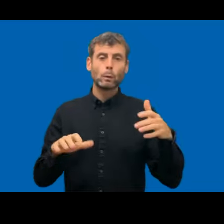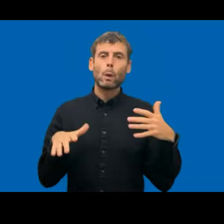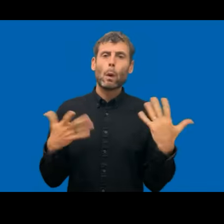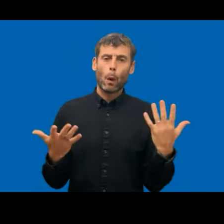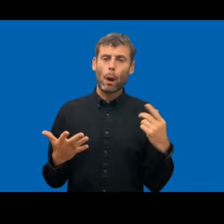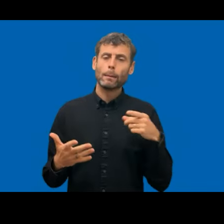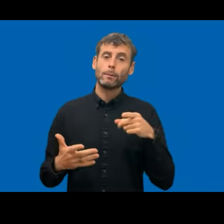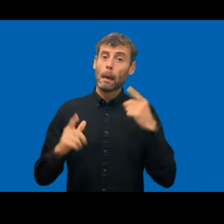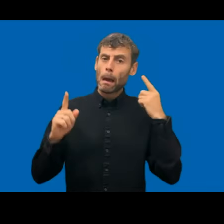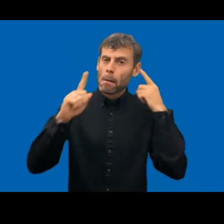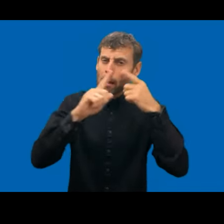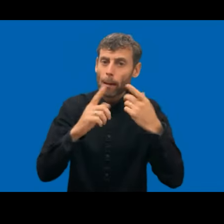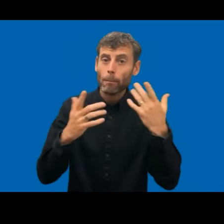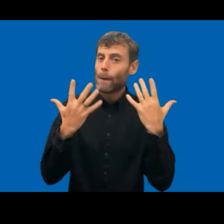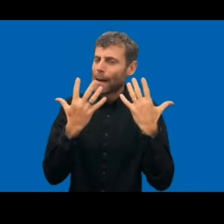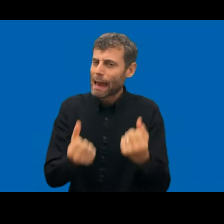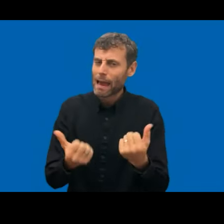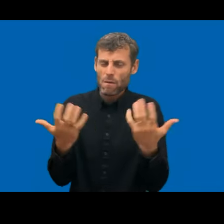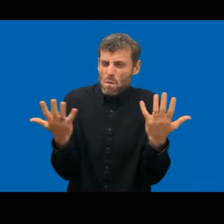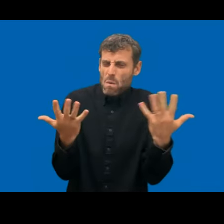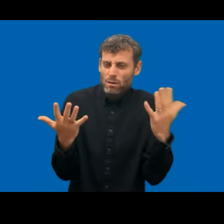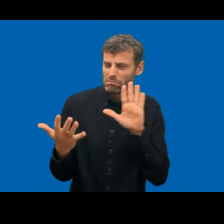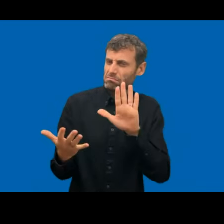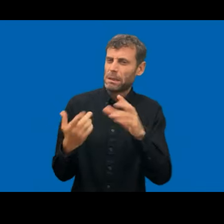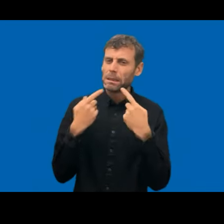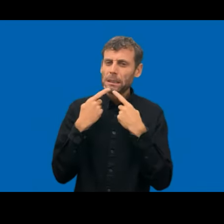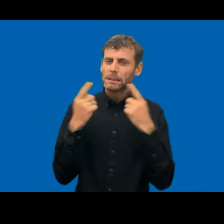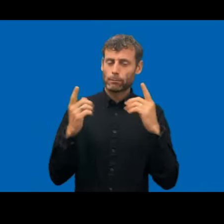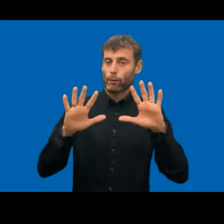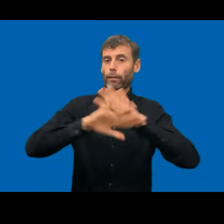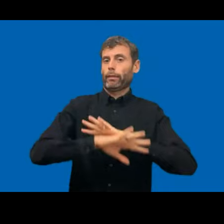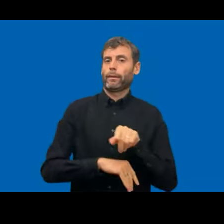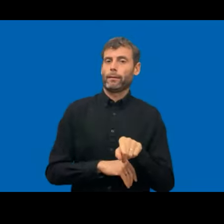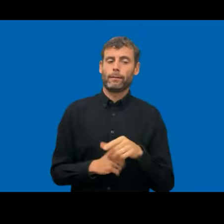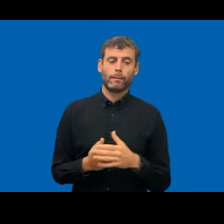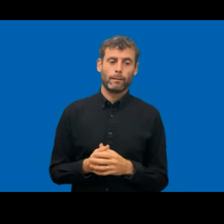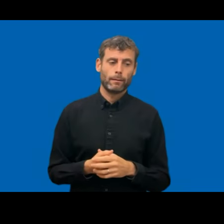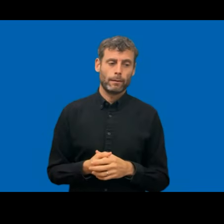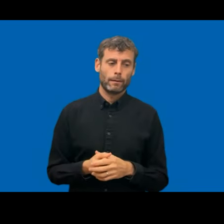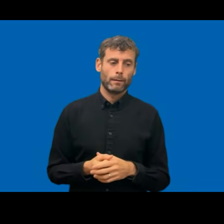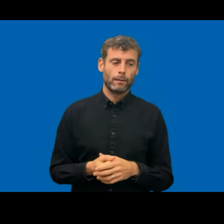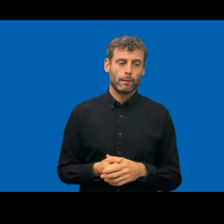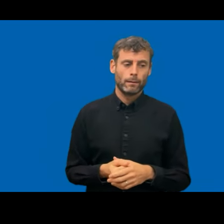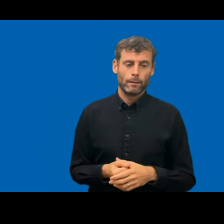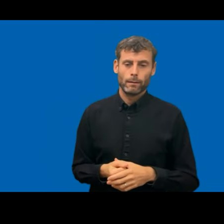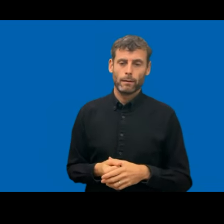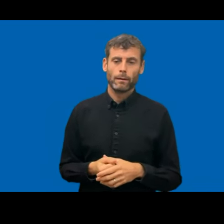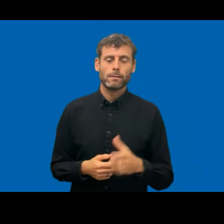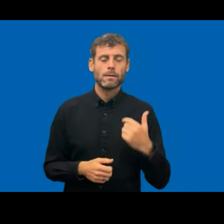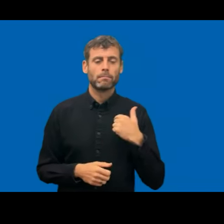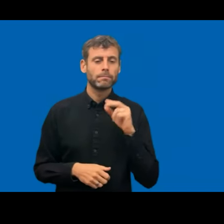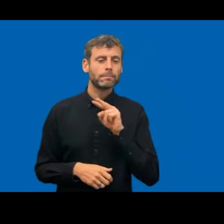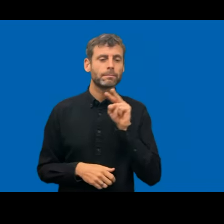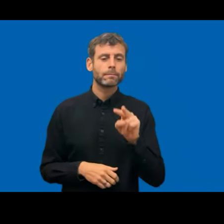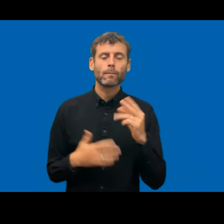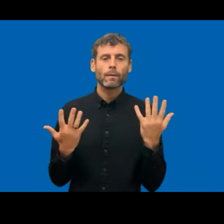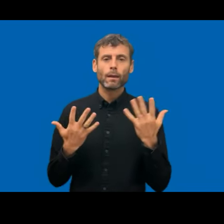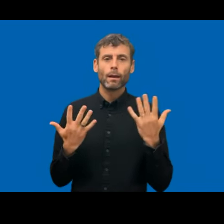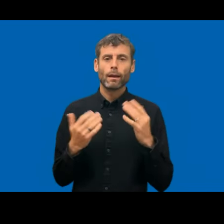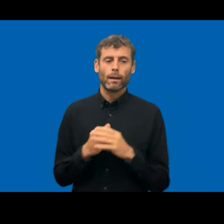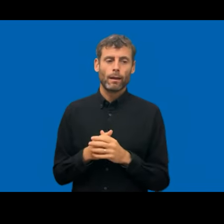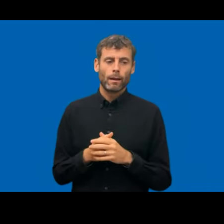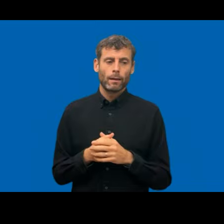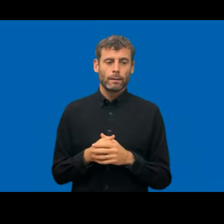point is the let's say it's structured failure or the most systemic failure research, in the case of